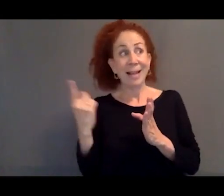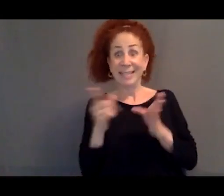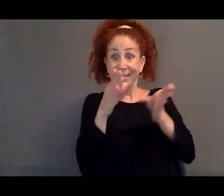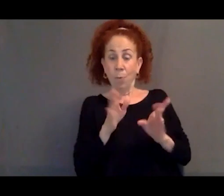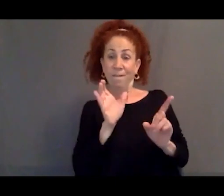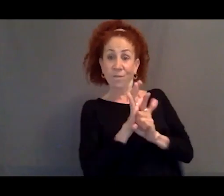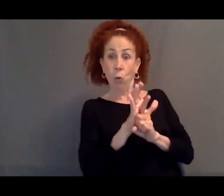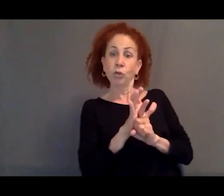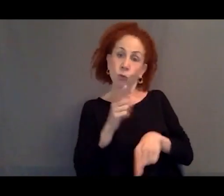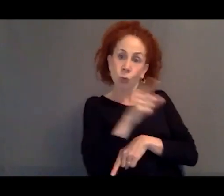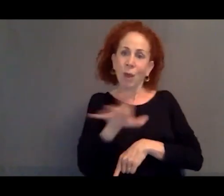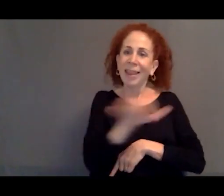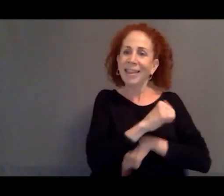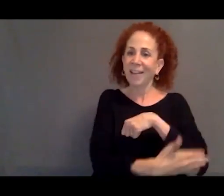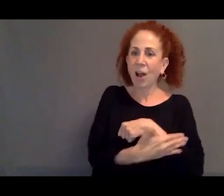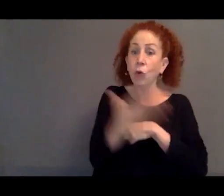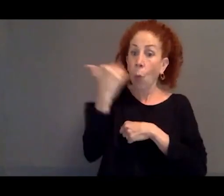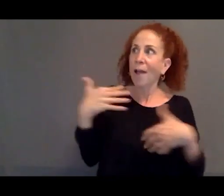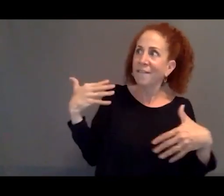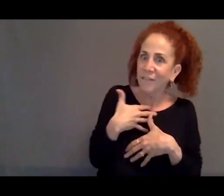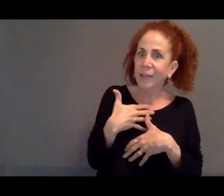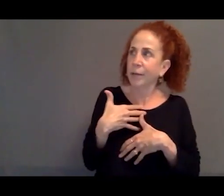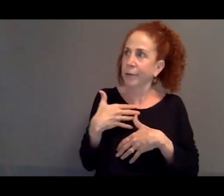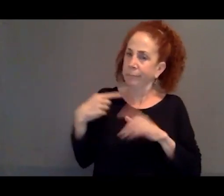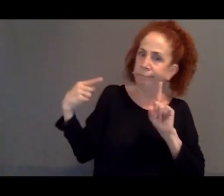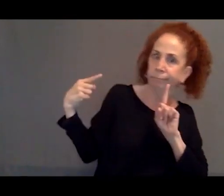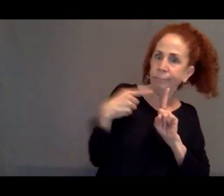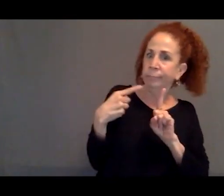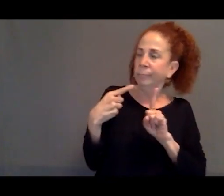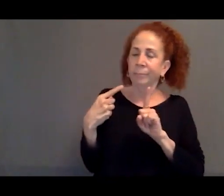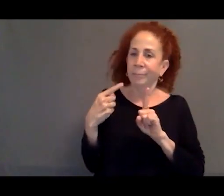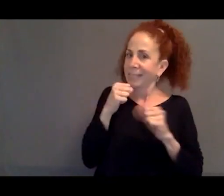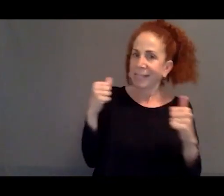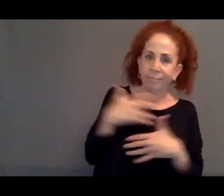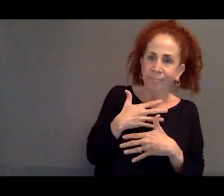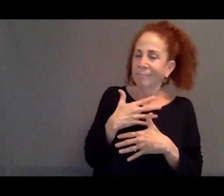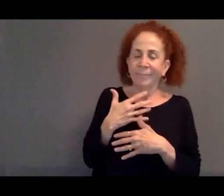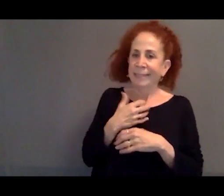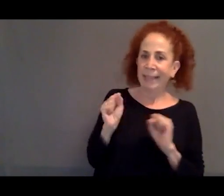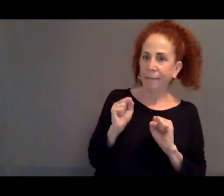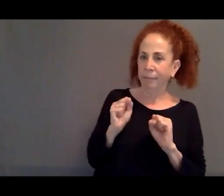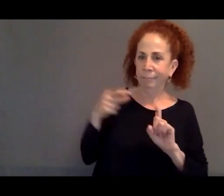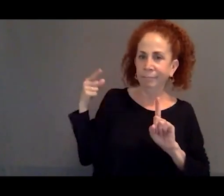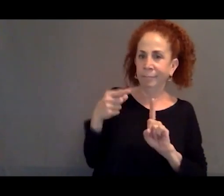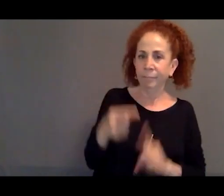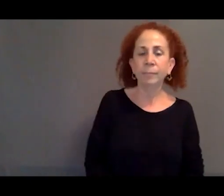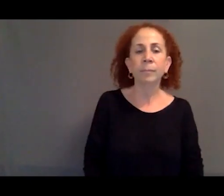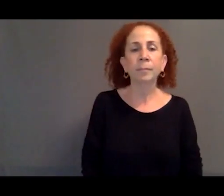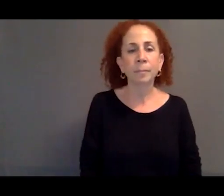of this sense of persecution or being persecuted and/or have found--